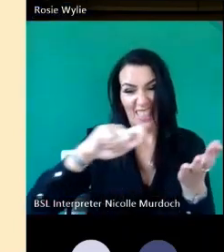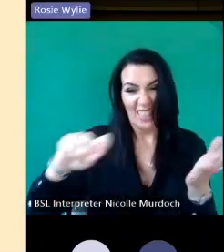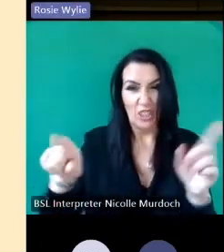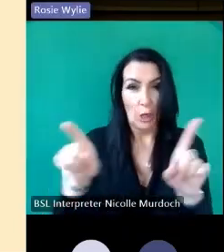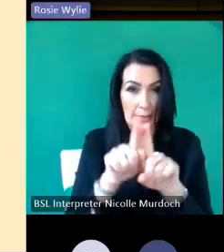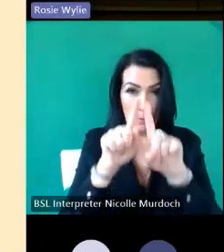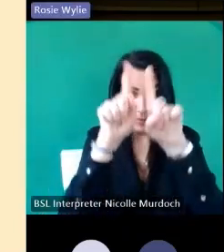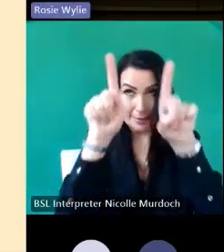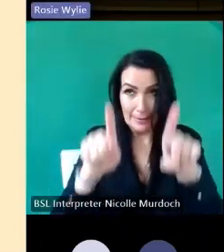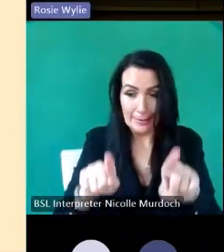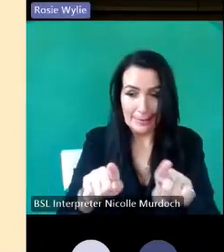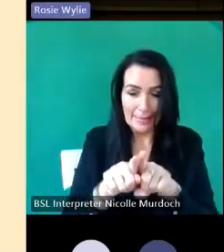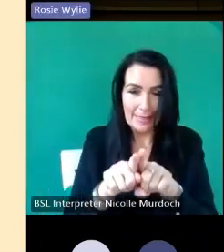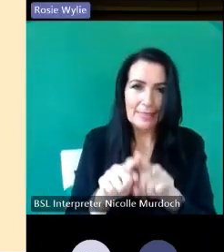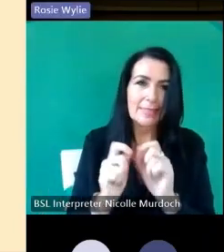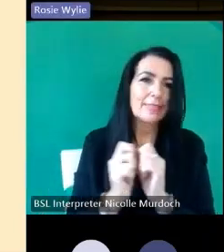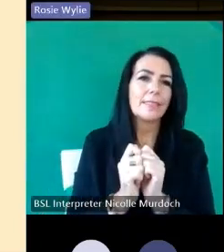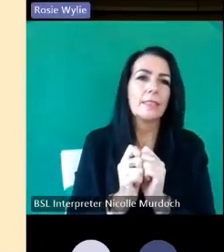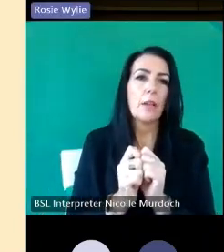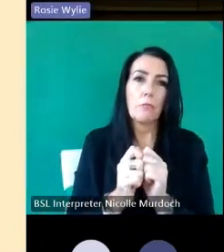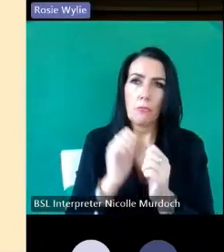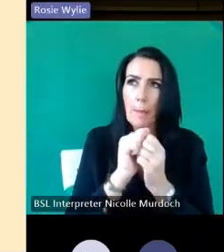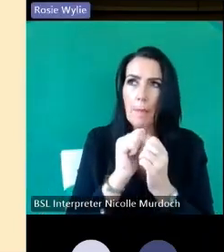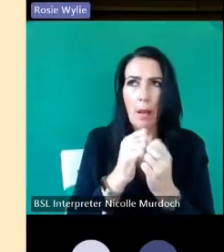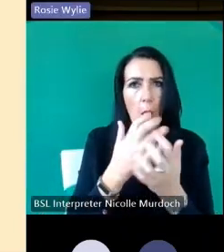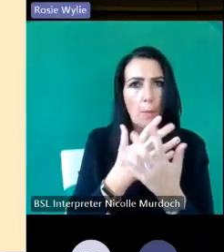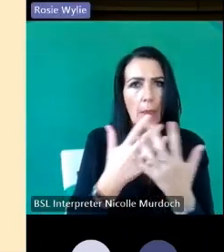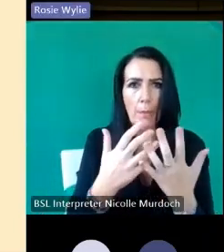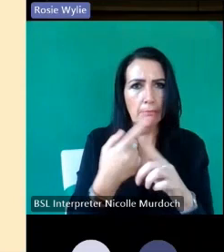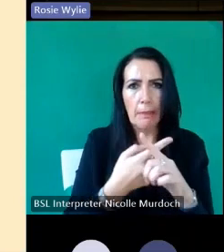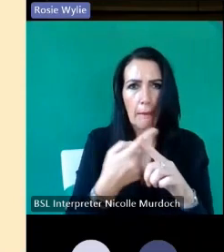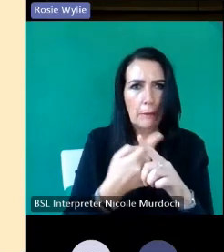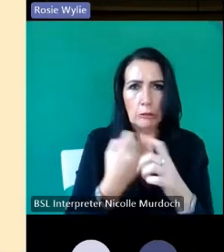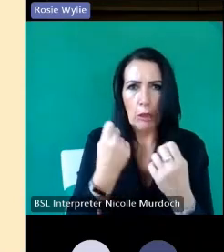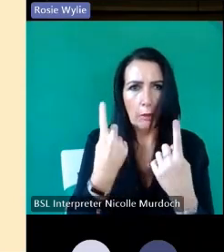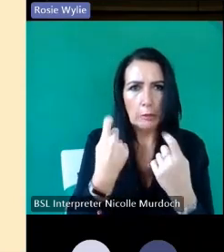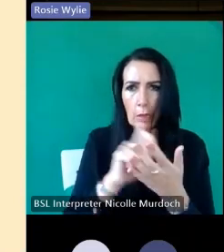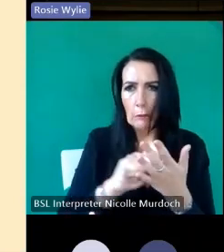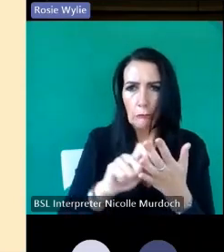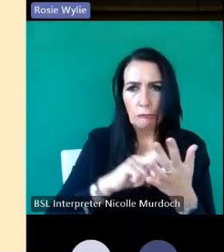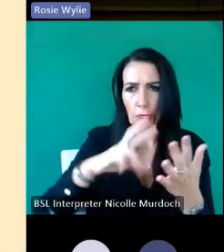we've got an illiterate population the only people who could read and write at the time scale that